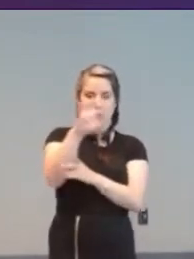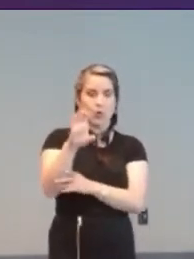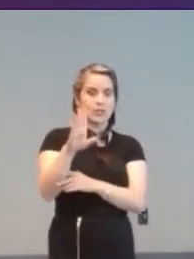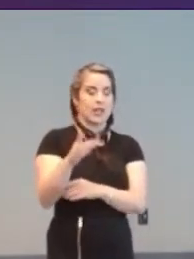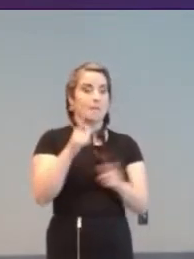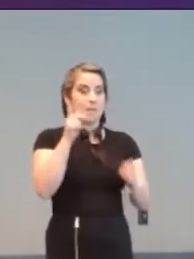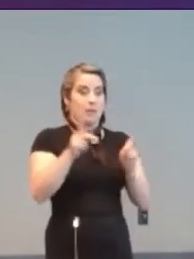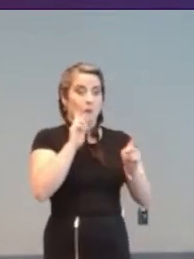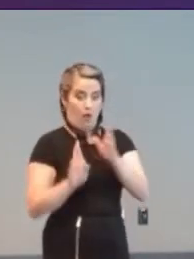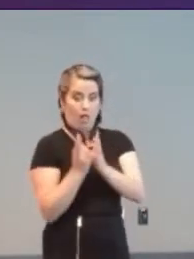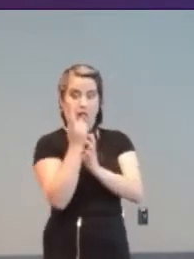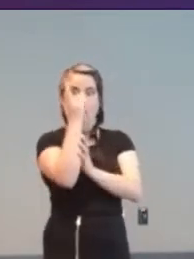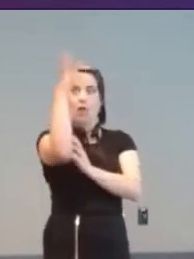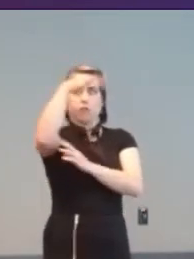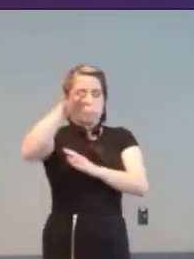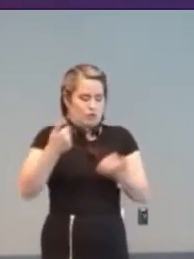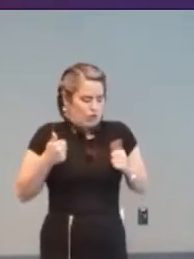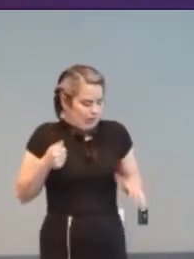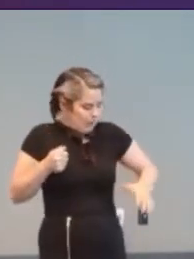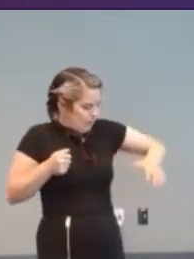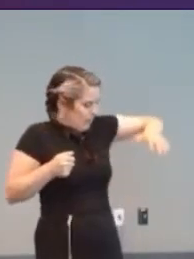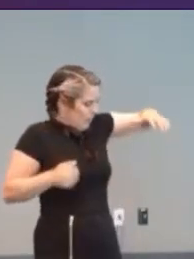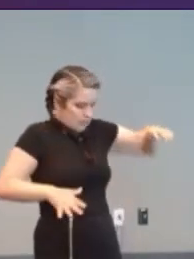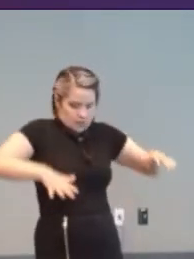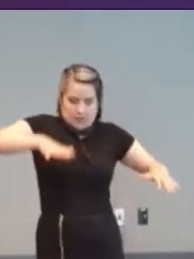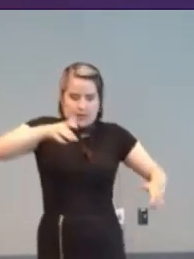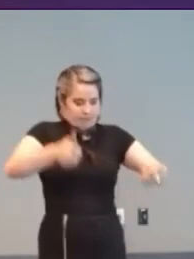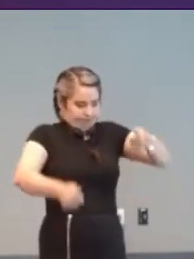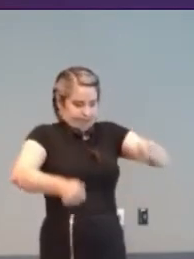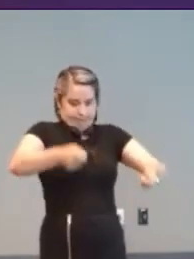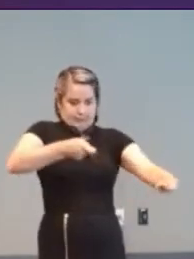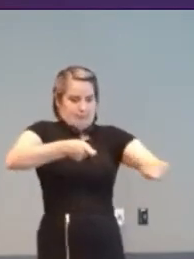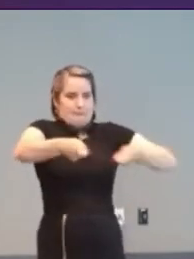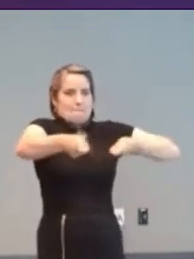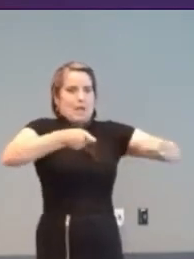to lift their arms and fingers to operate their spacecraft. NASA saw the benefits